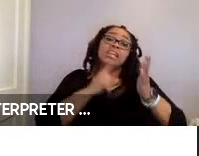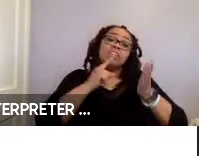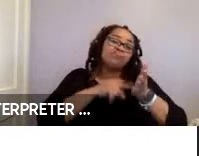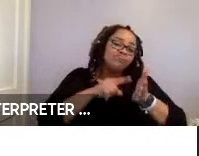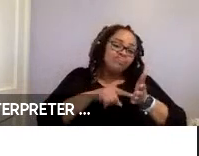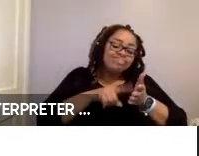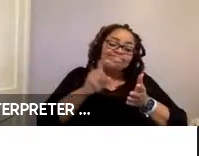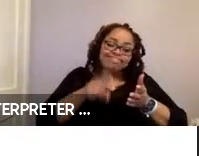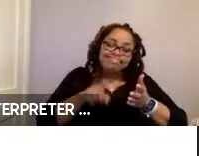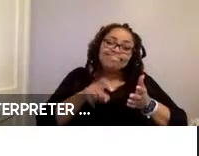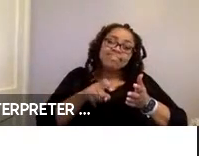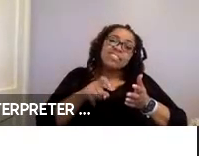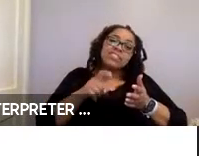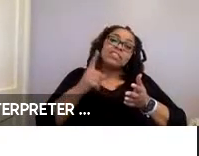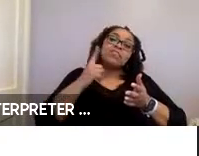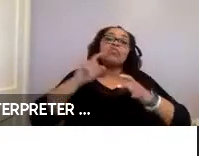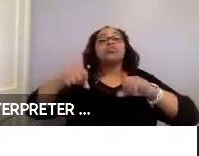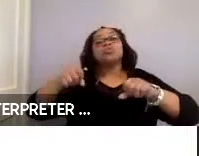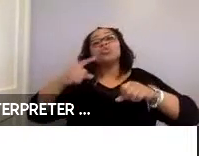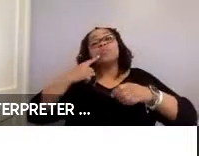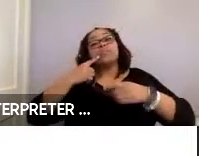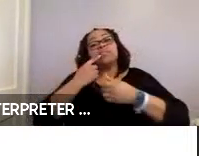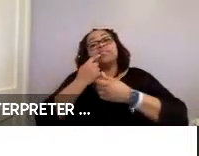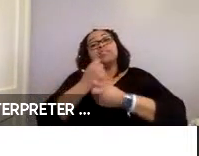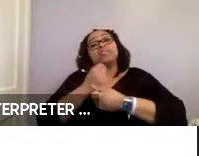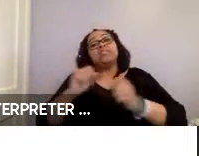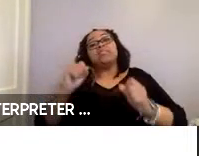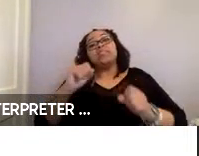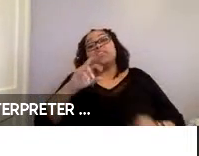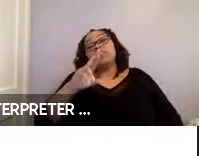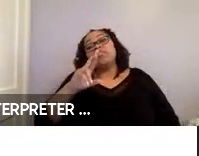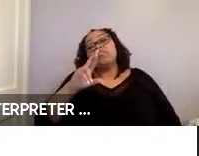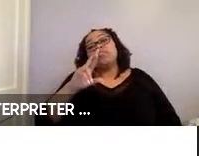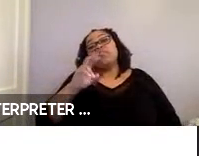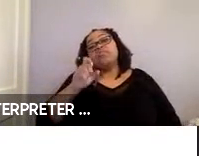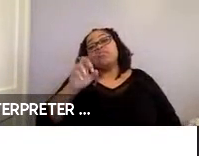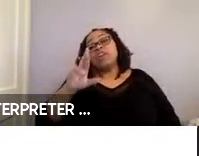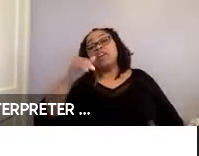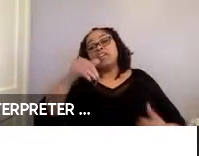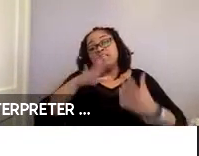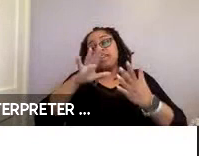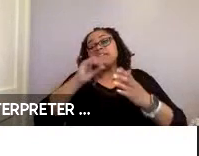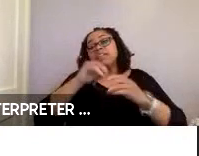the capacity for scooters to be secured, rear-facing safely in public transportation vehicles.